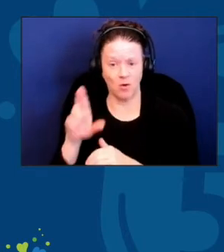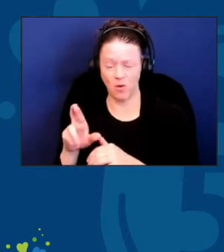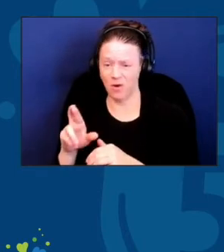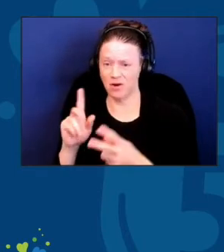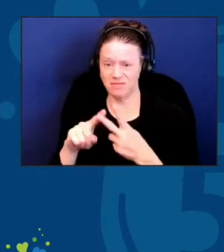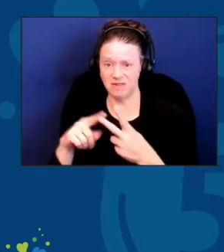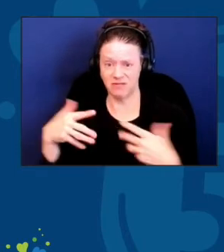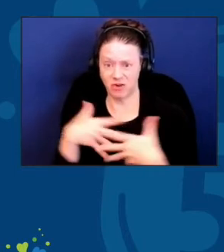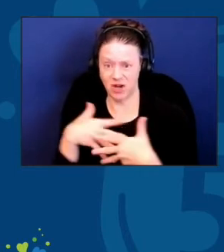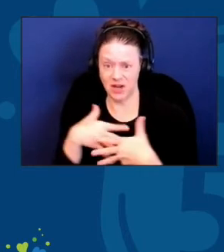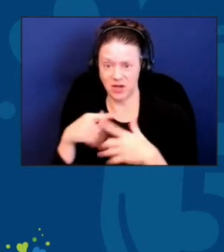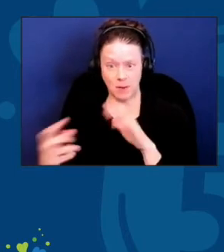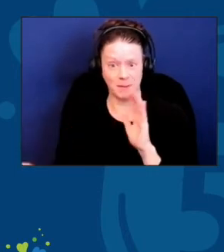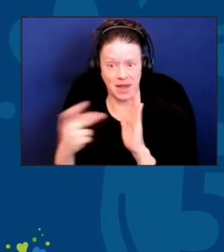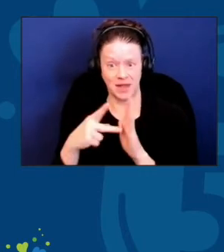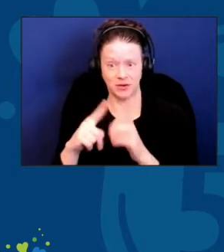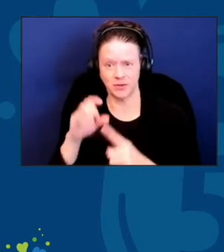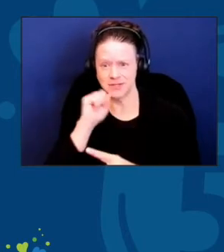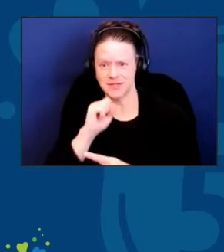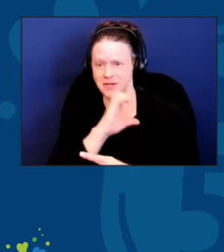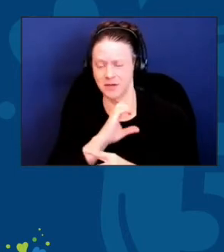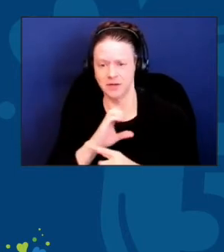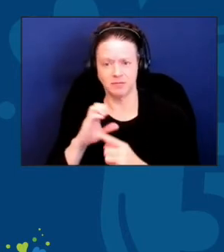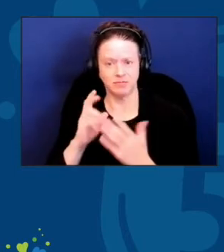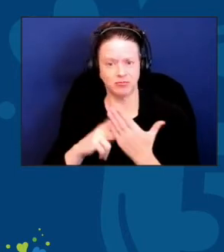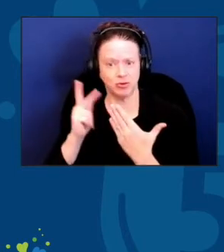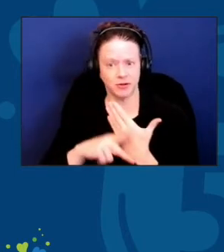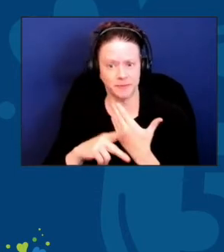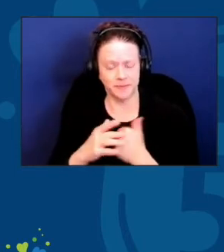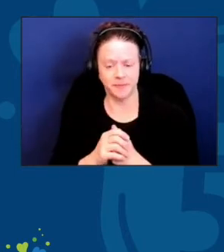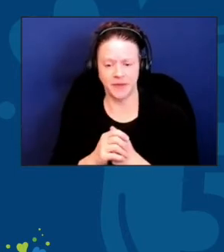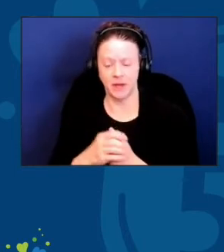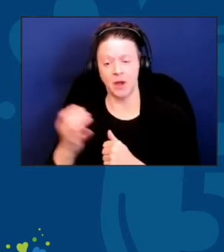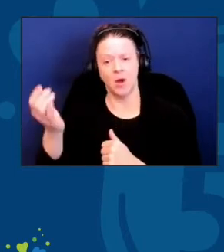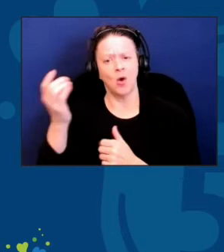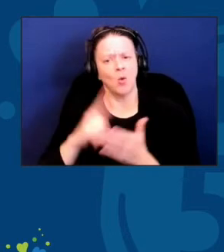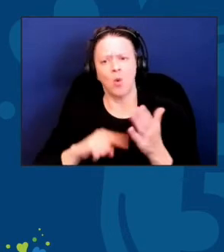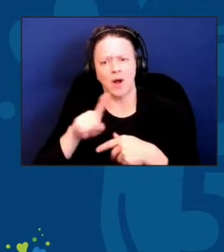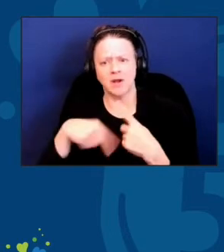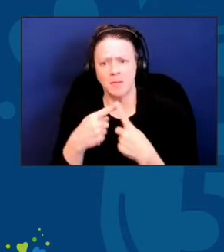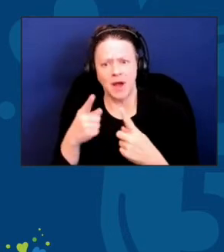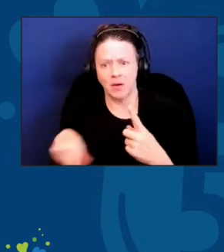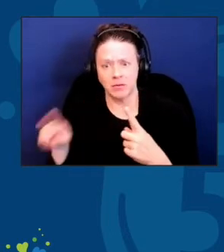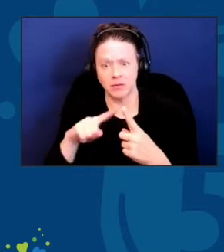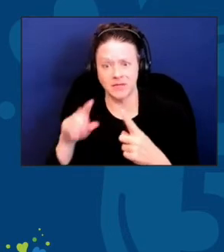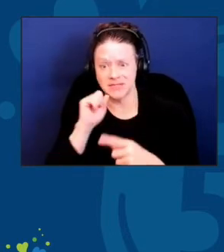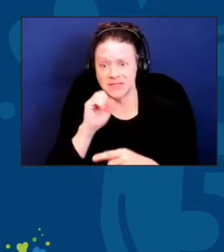For example, what about the seniors that are afraid to come back due to chronic health problems?